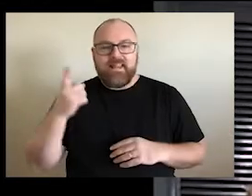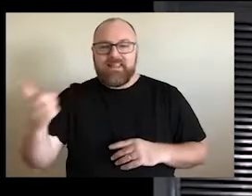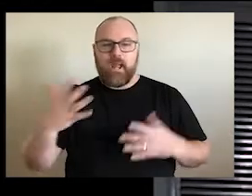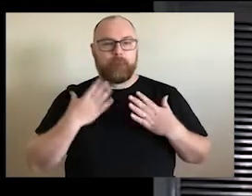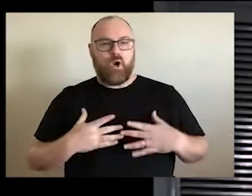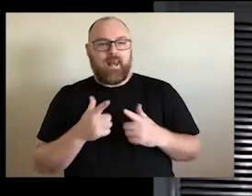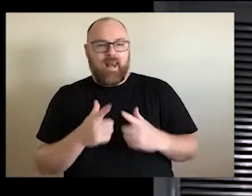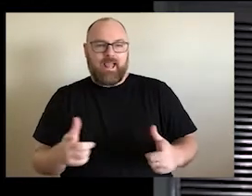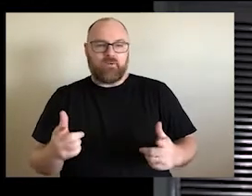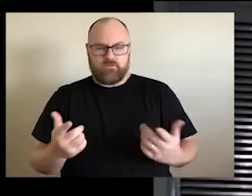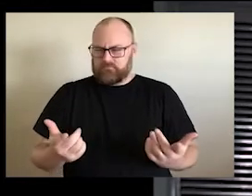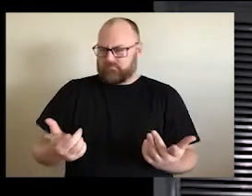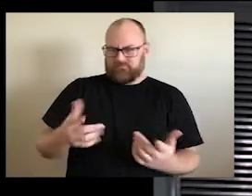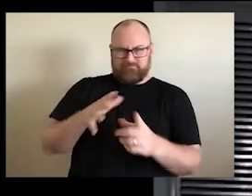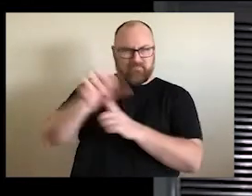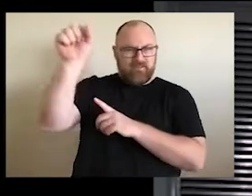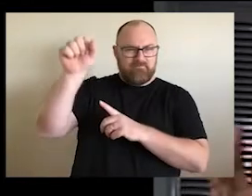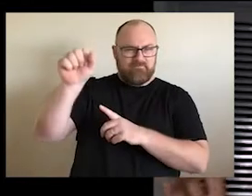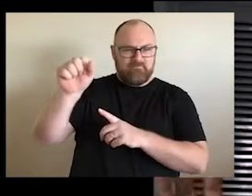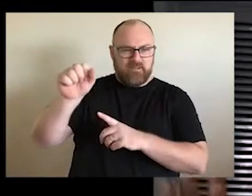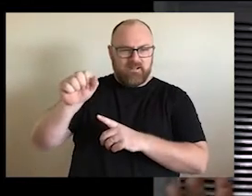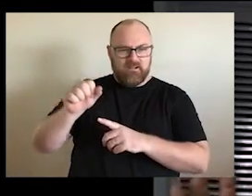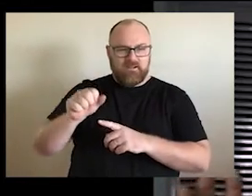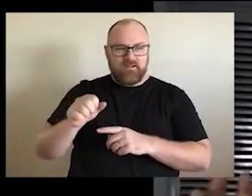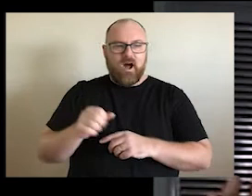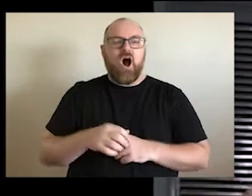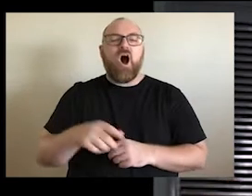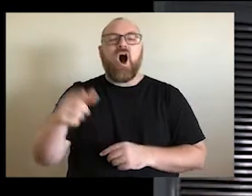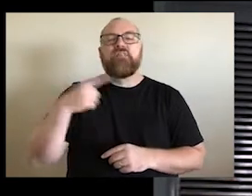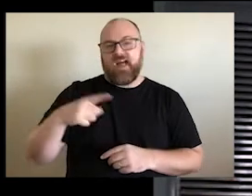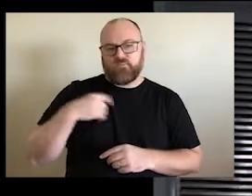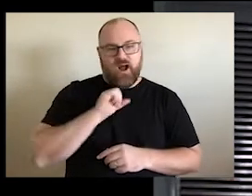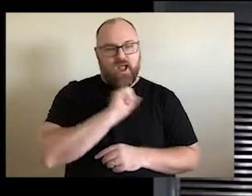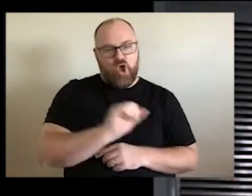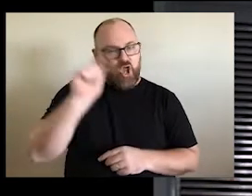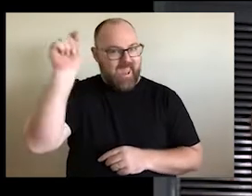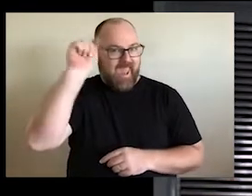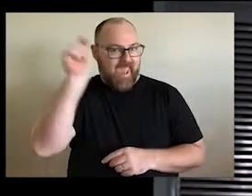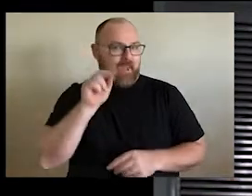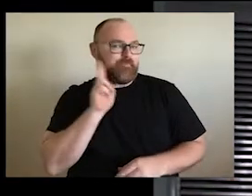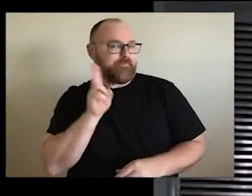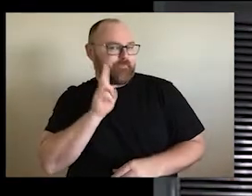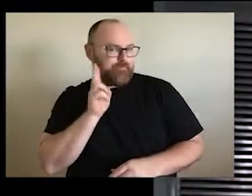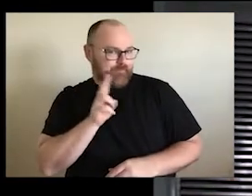The body language would stick out a mile. That's why she's got a hair into place. That's why she's